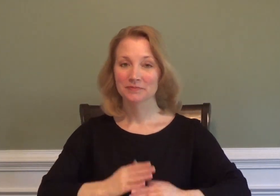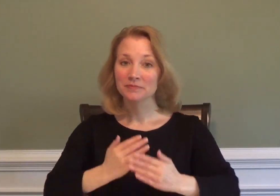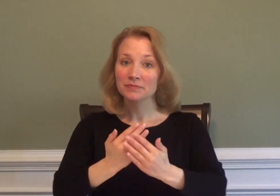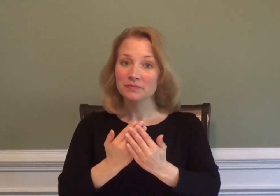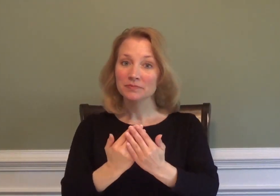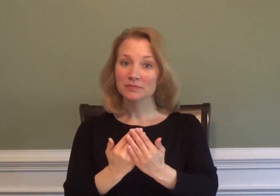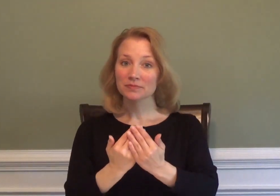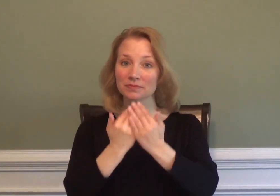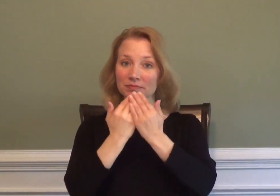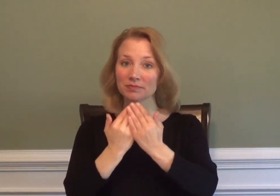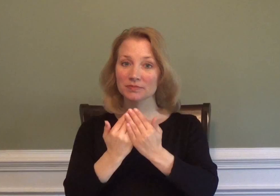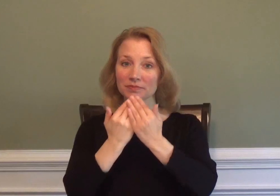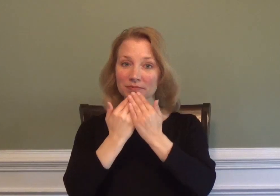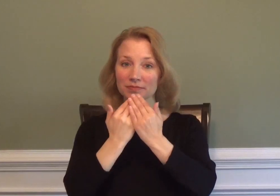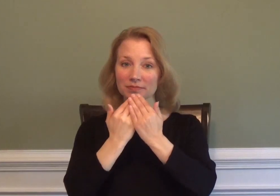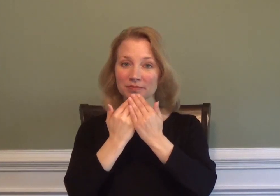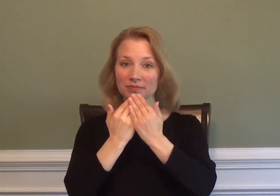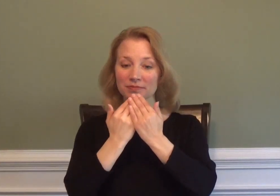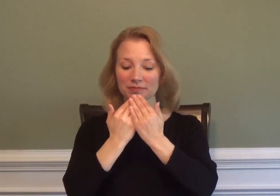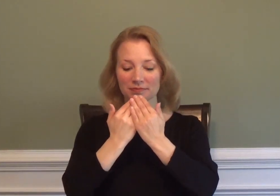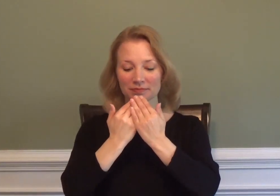SANDWICH